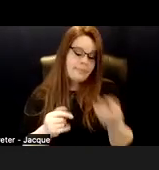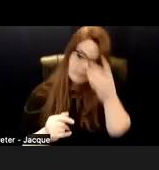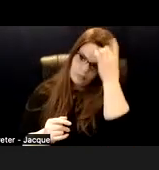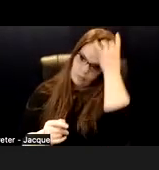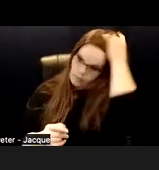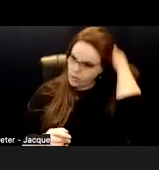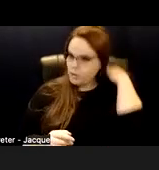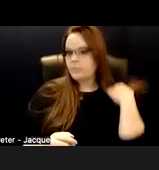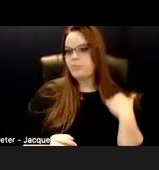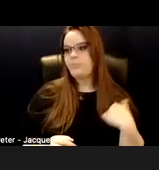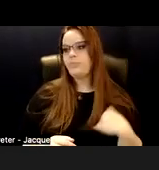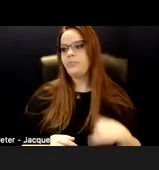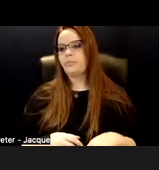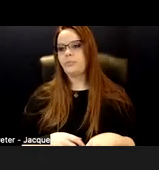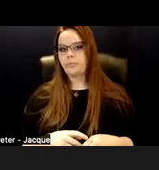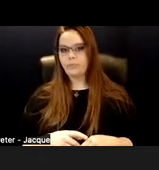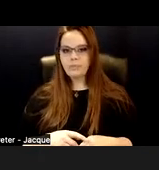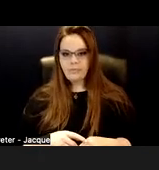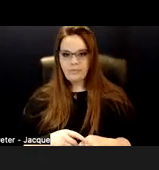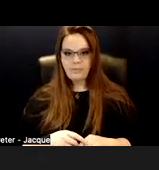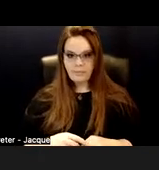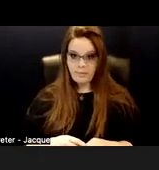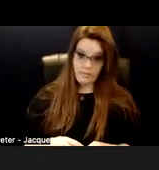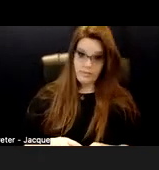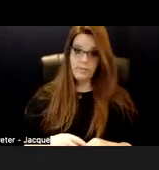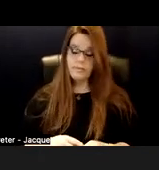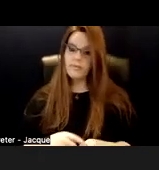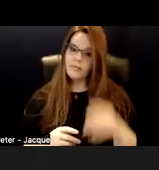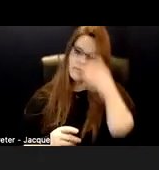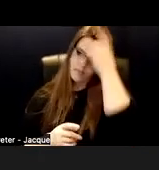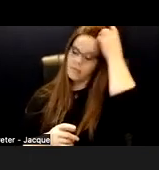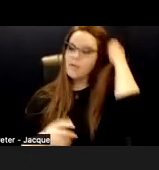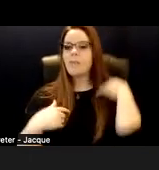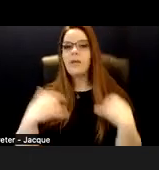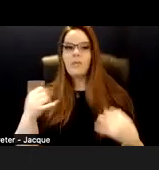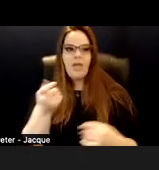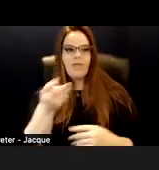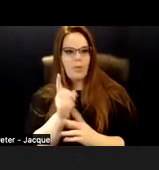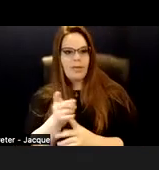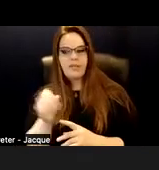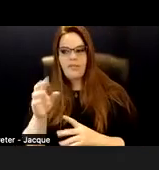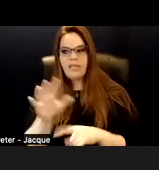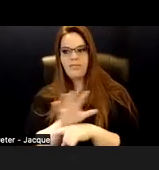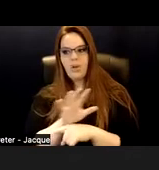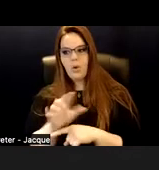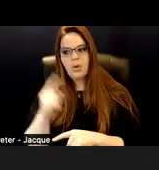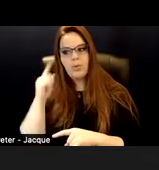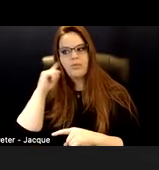And we're going to play just a couple of minutes of this video. Do we have the sound turned on for the video, Sara?